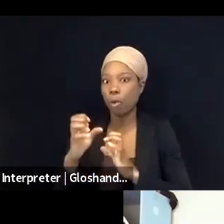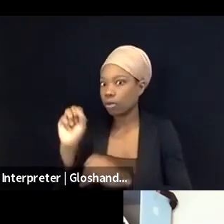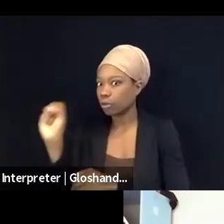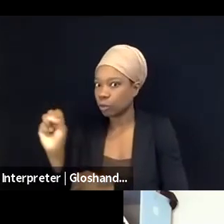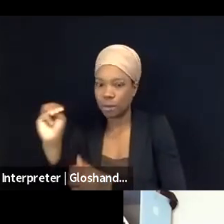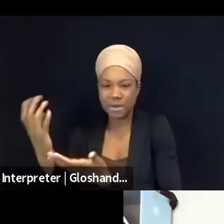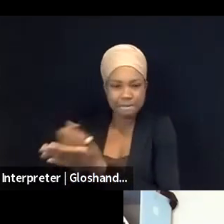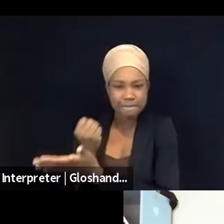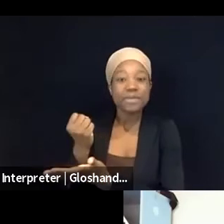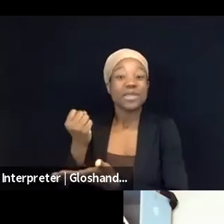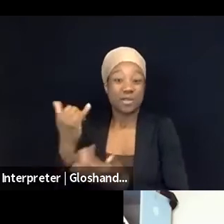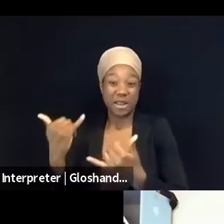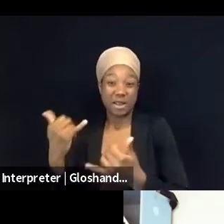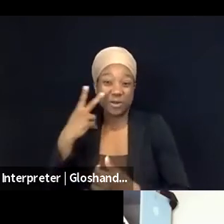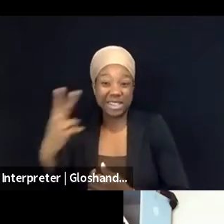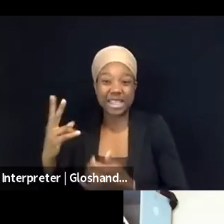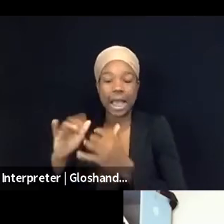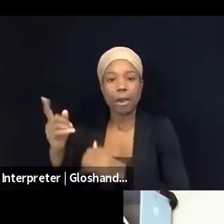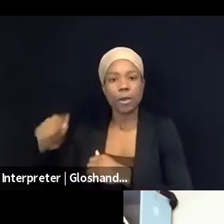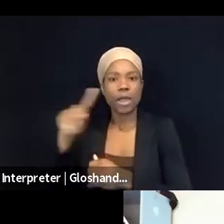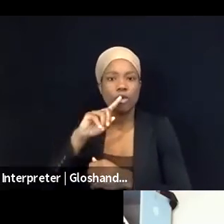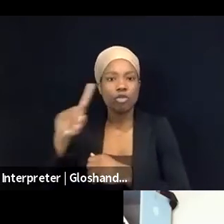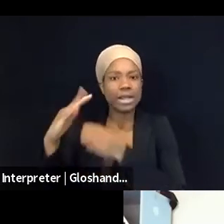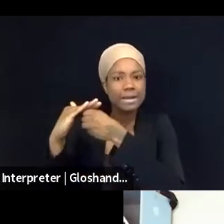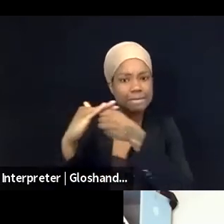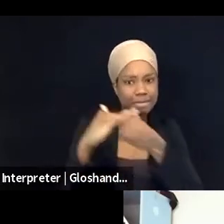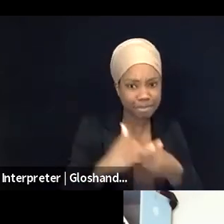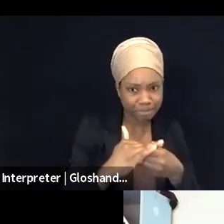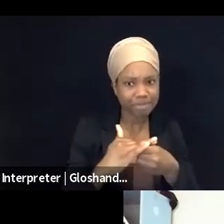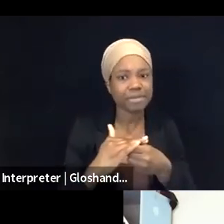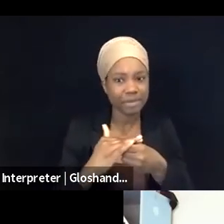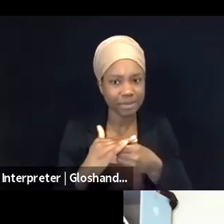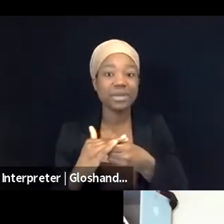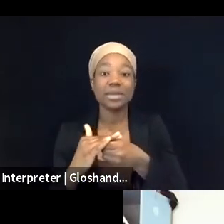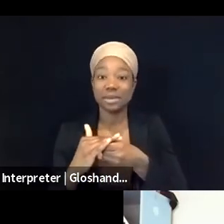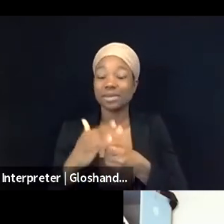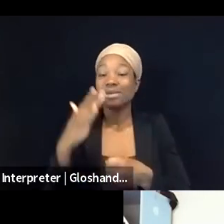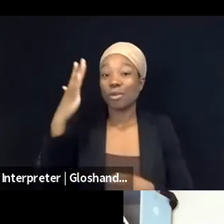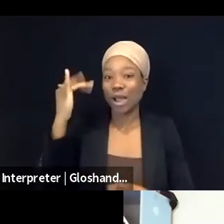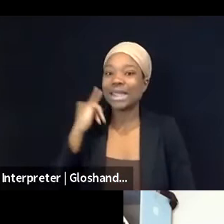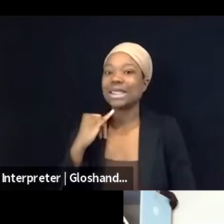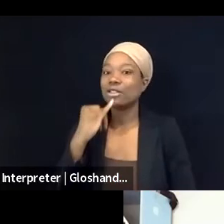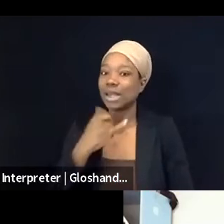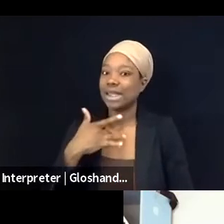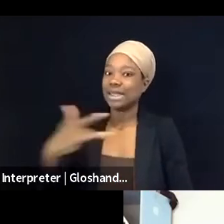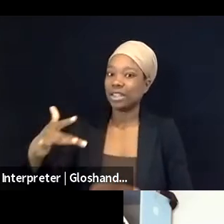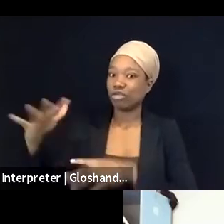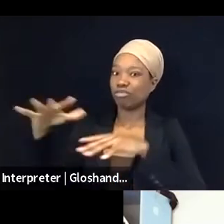rarely make it to more mainstream media channels, and so I think that a lot of this suppression that we're seeing is in direct response